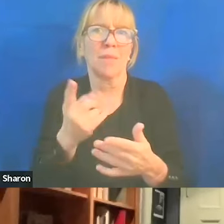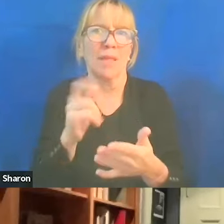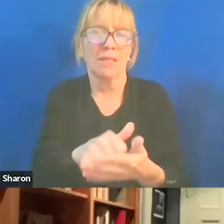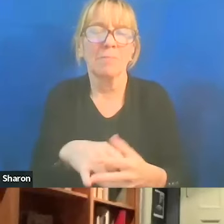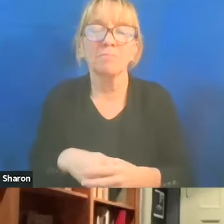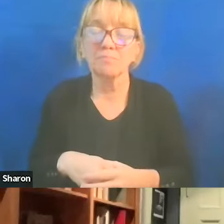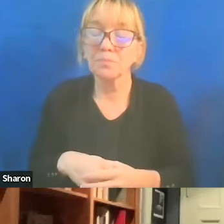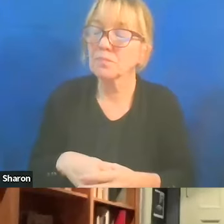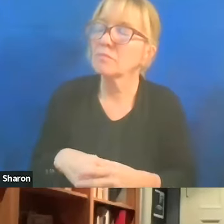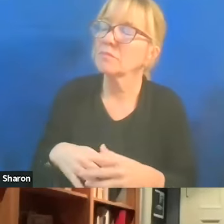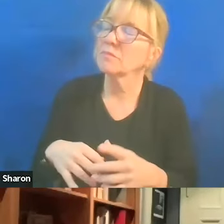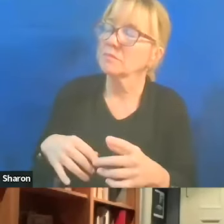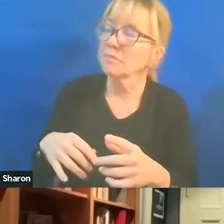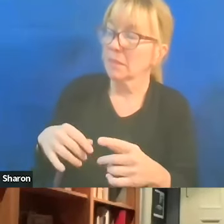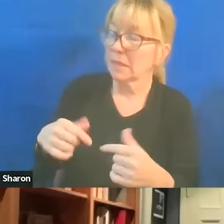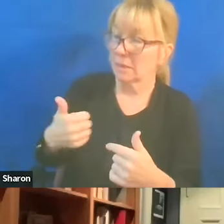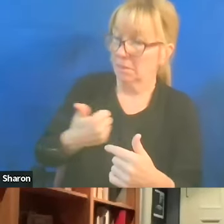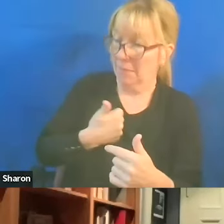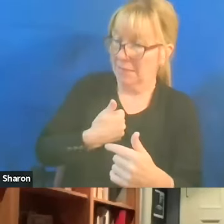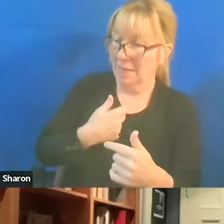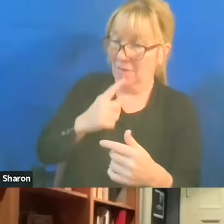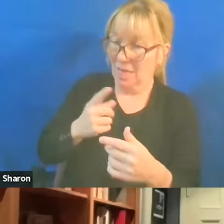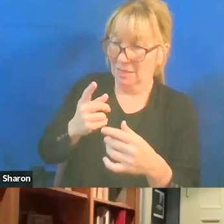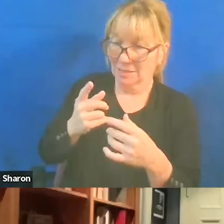The answer is I, as an individual, would.